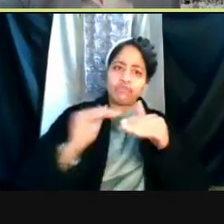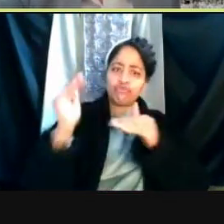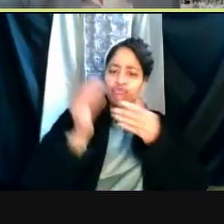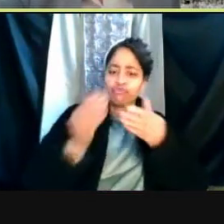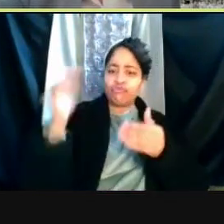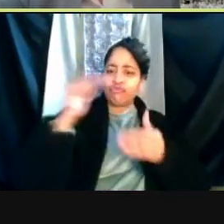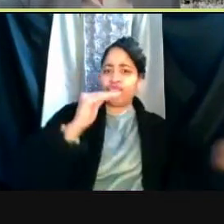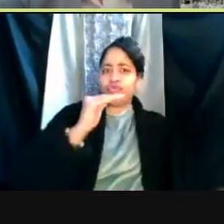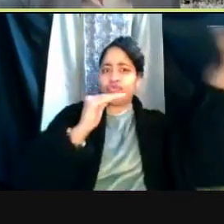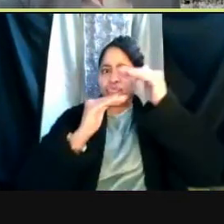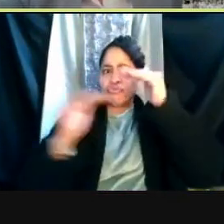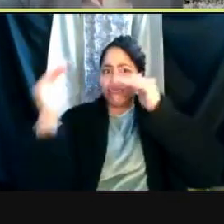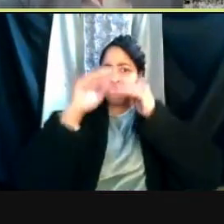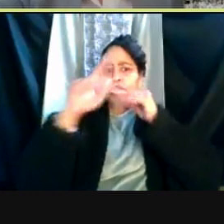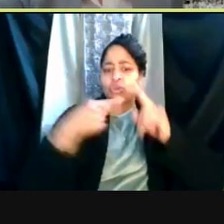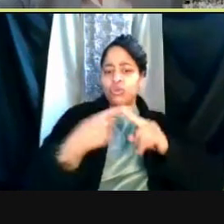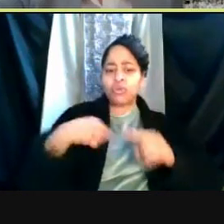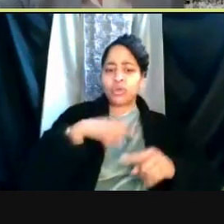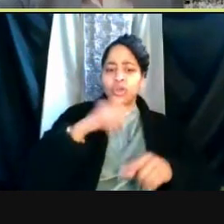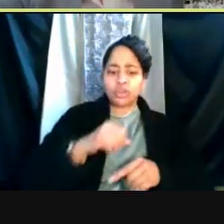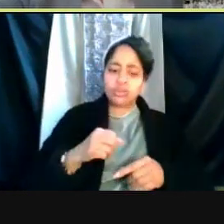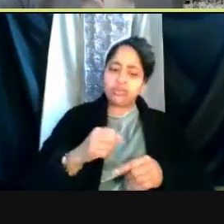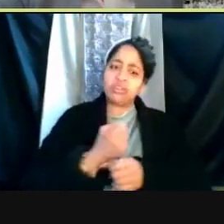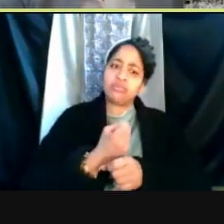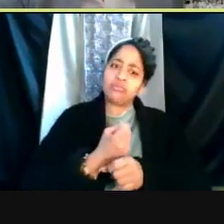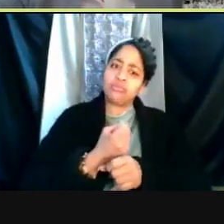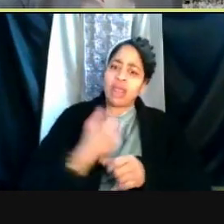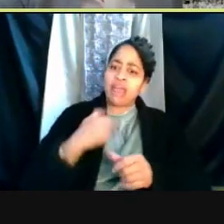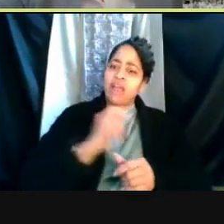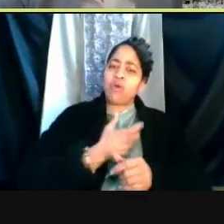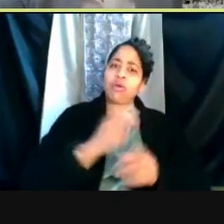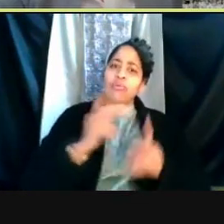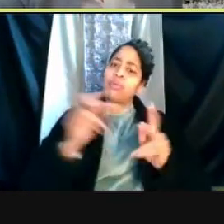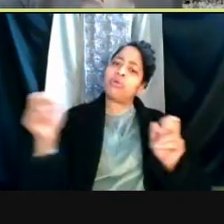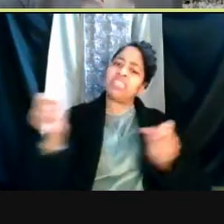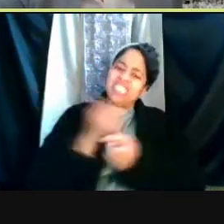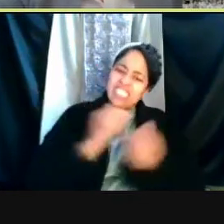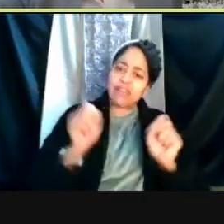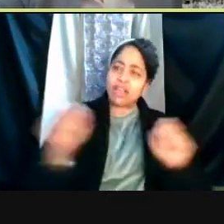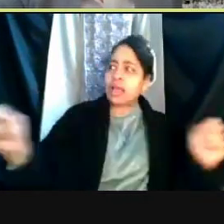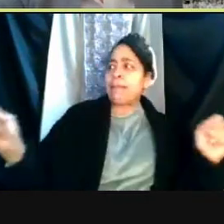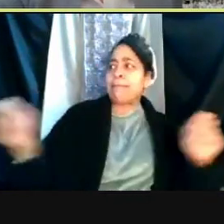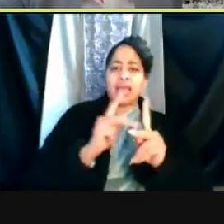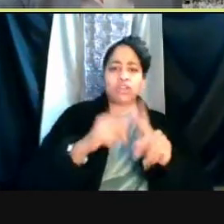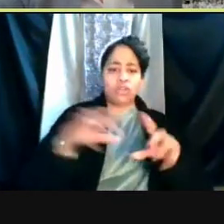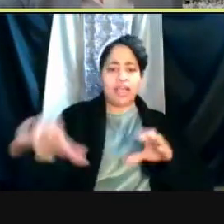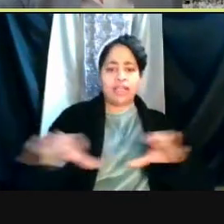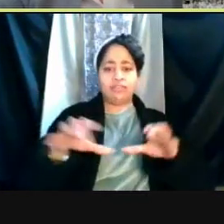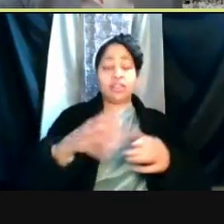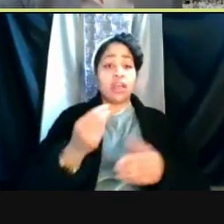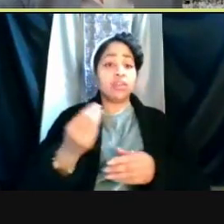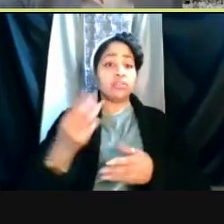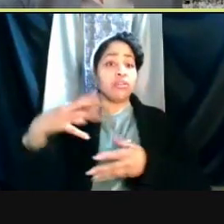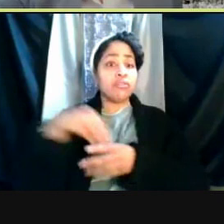our human subjects could safely resume activity. And as of February, the majority of the studies involving human subjects are eligible